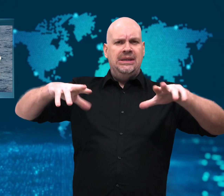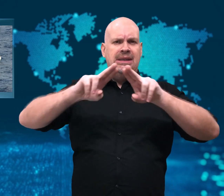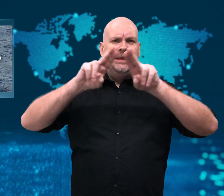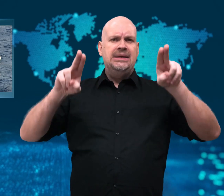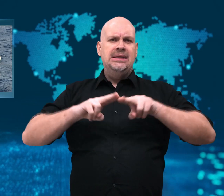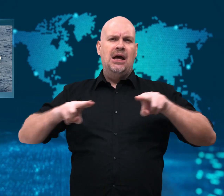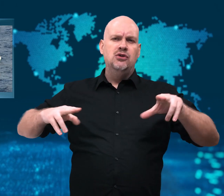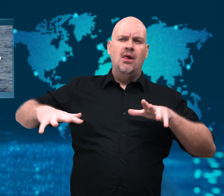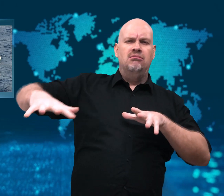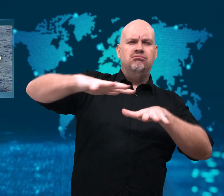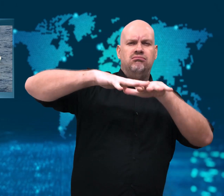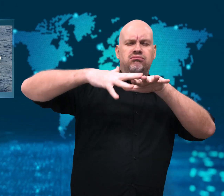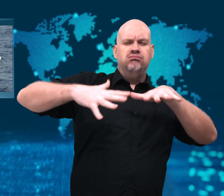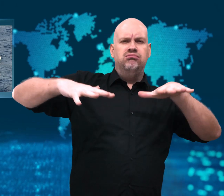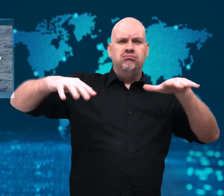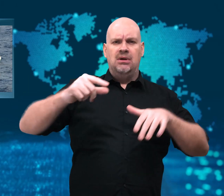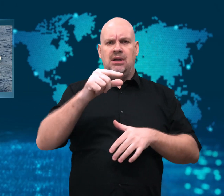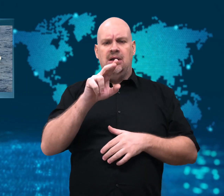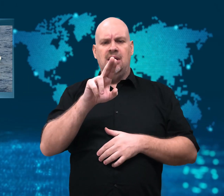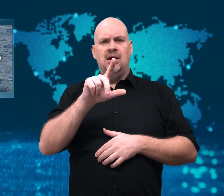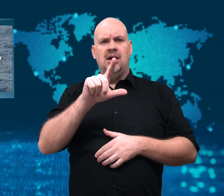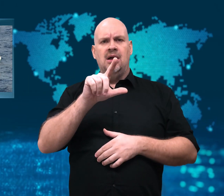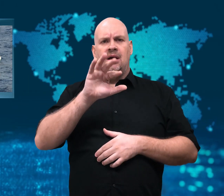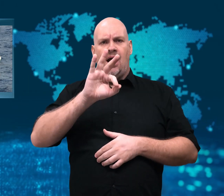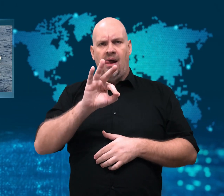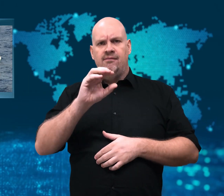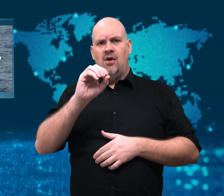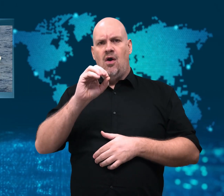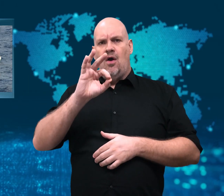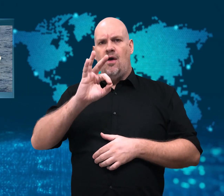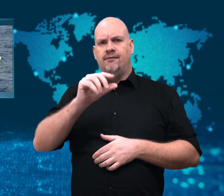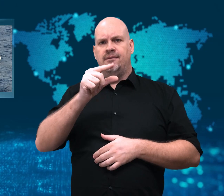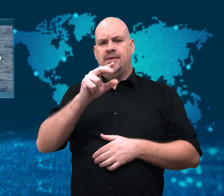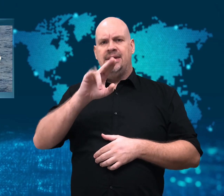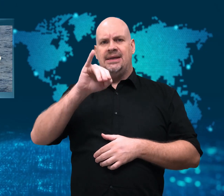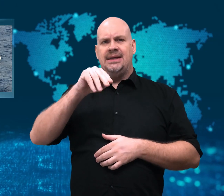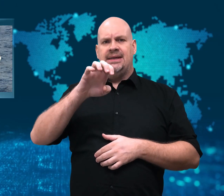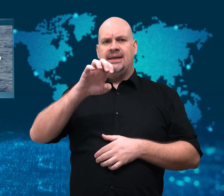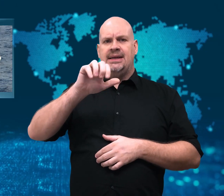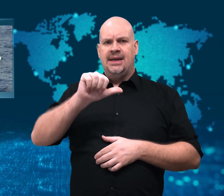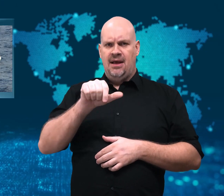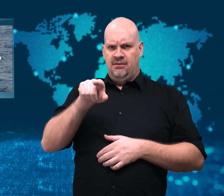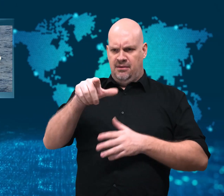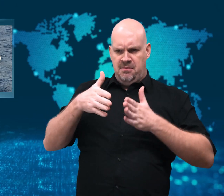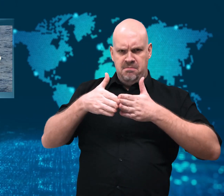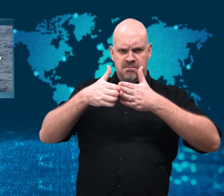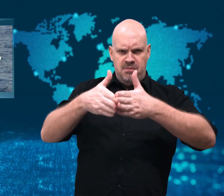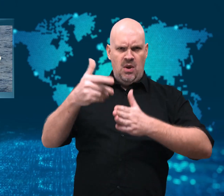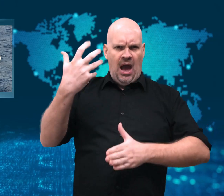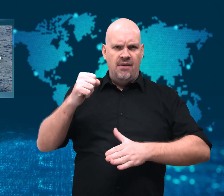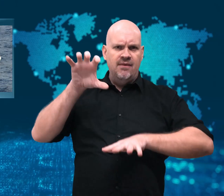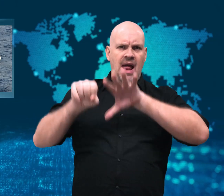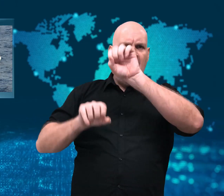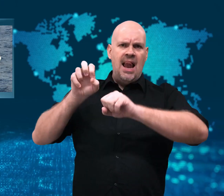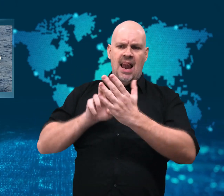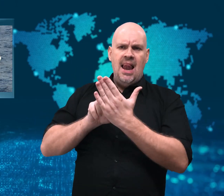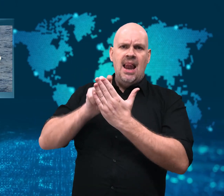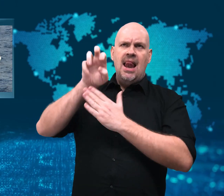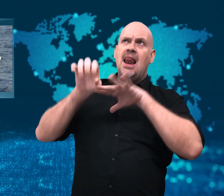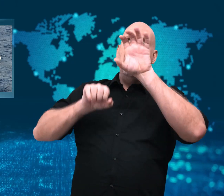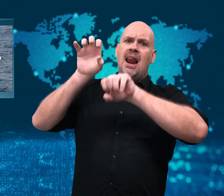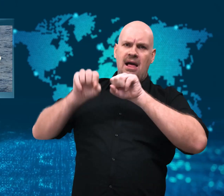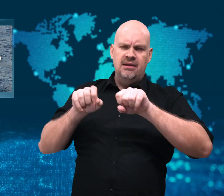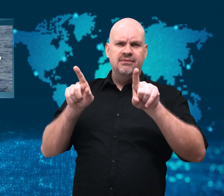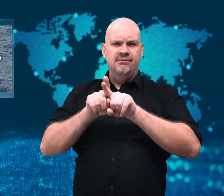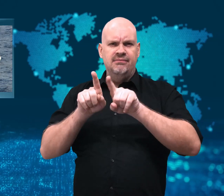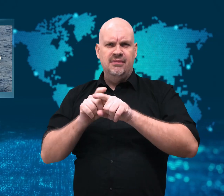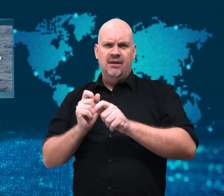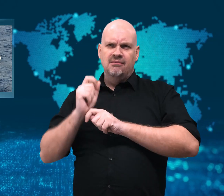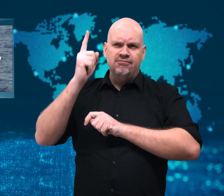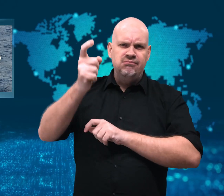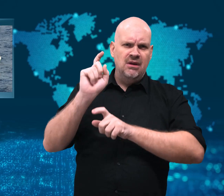aboard their boat in the international waters of the Gulf of Guinea.